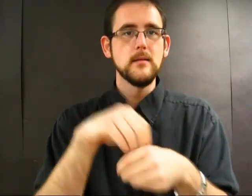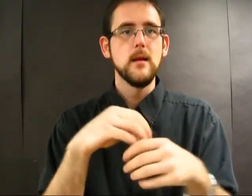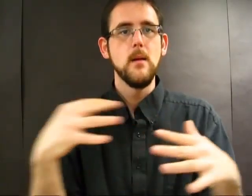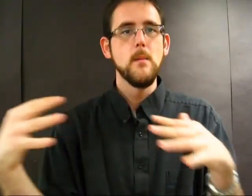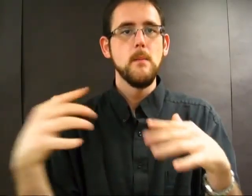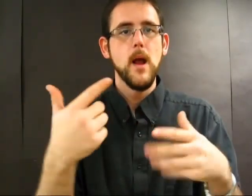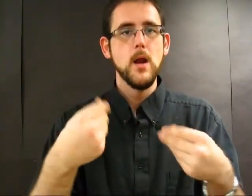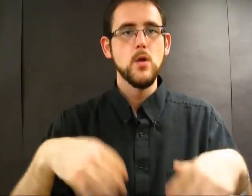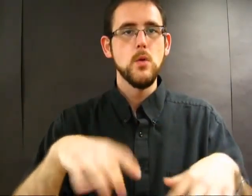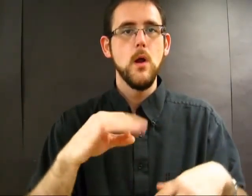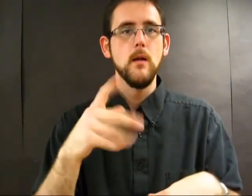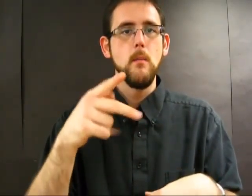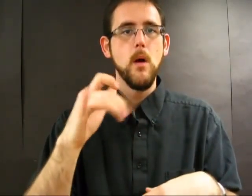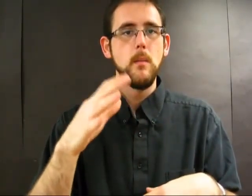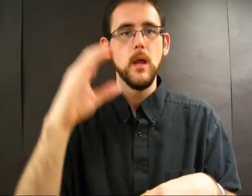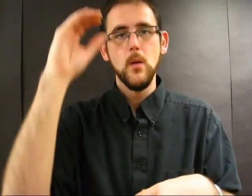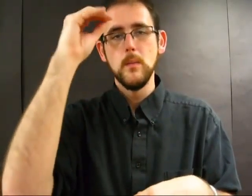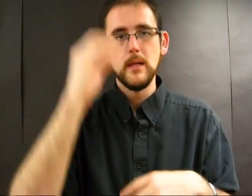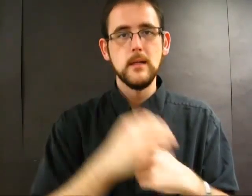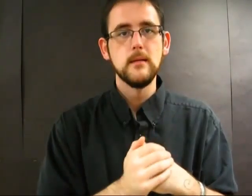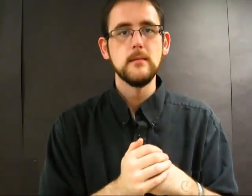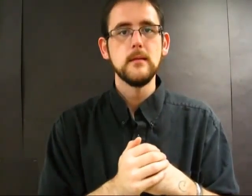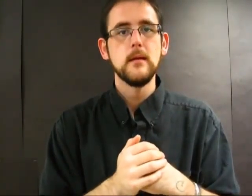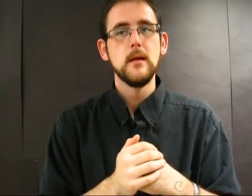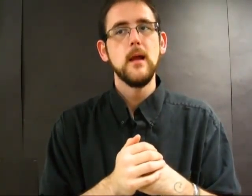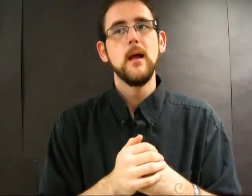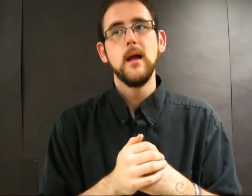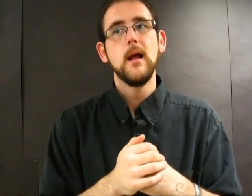battleground of public opinion.